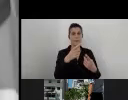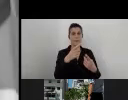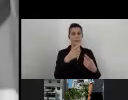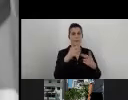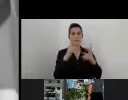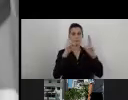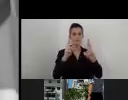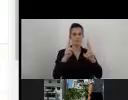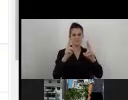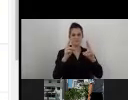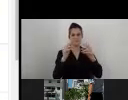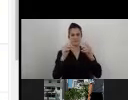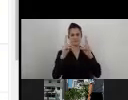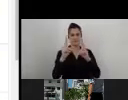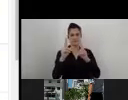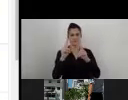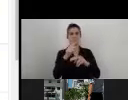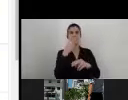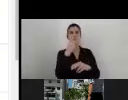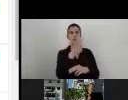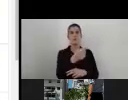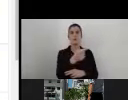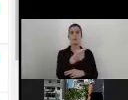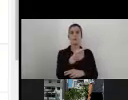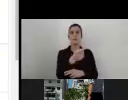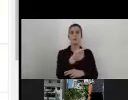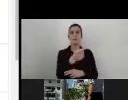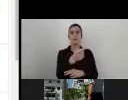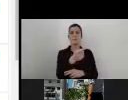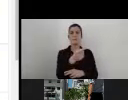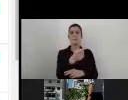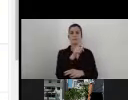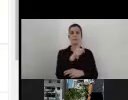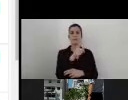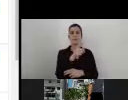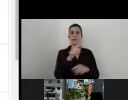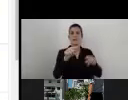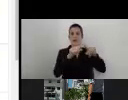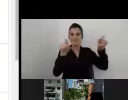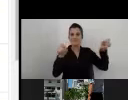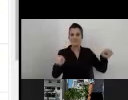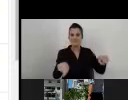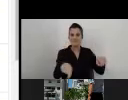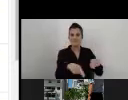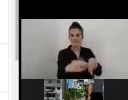Here you can see a normal dashboard of the A-Check system. You can see, of course,